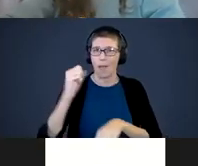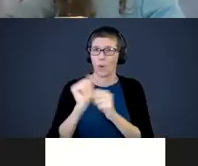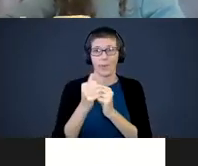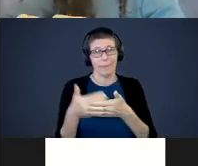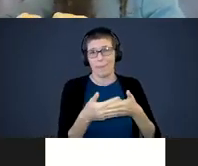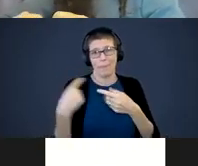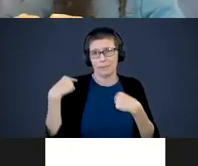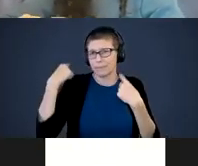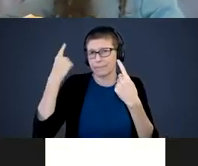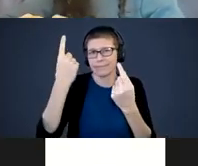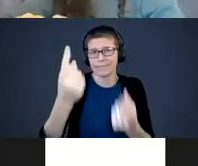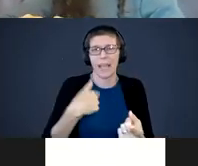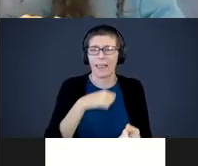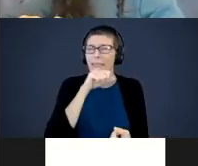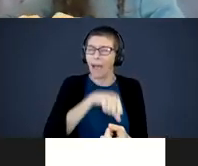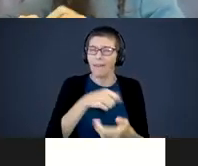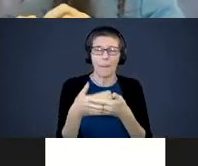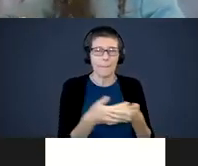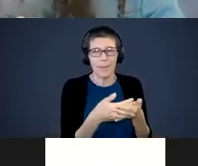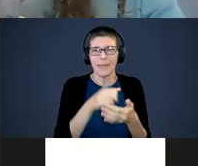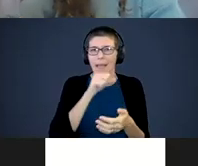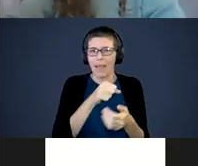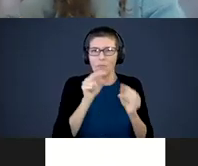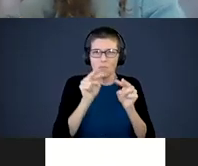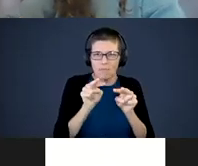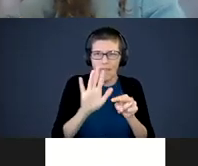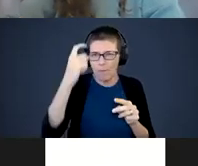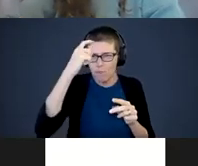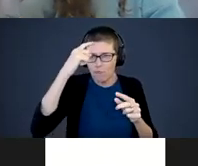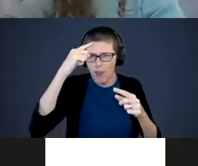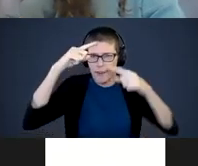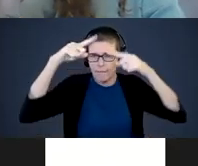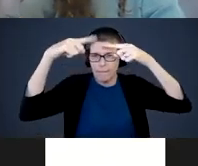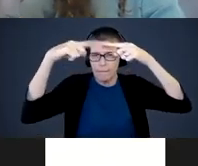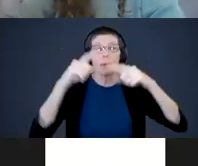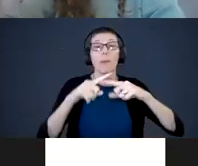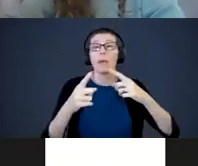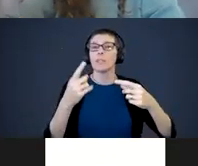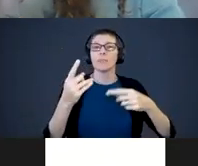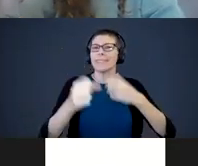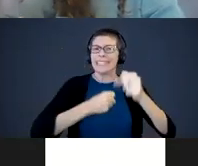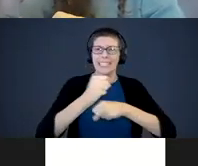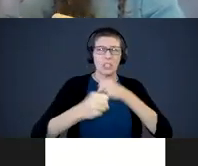I love babies. I love to watch how their brains work. Years ago, I went on my very first safari